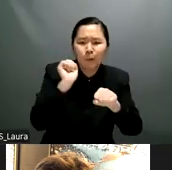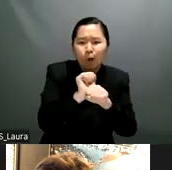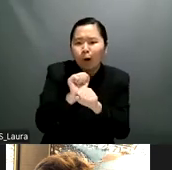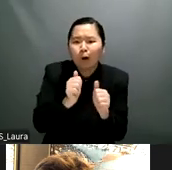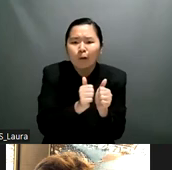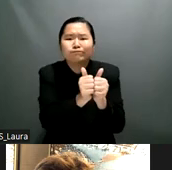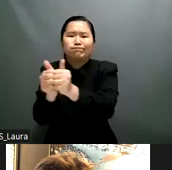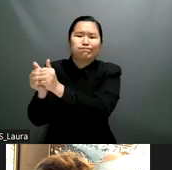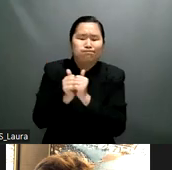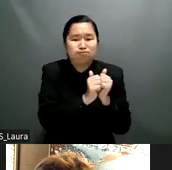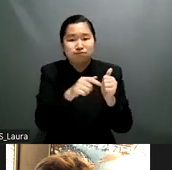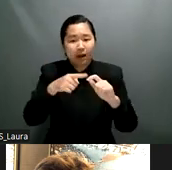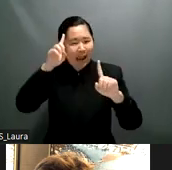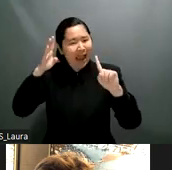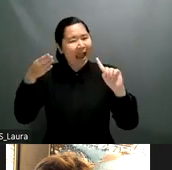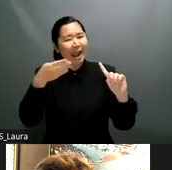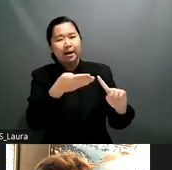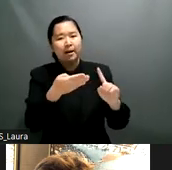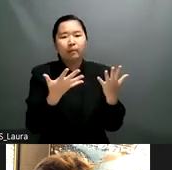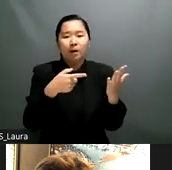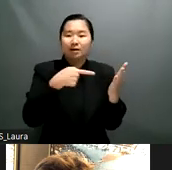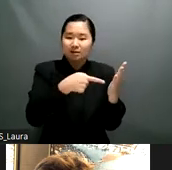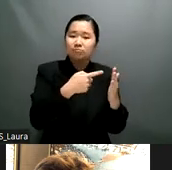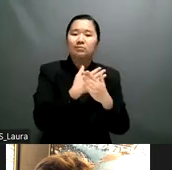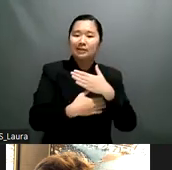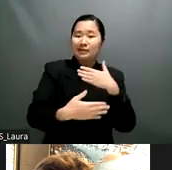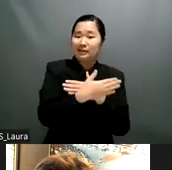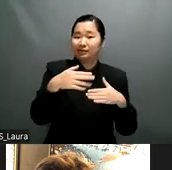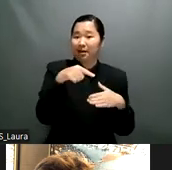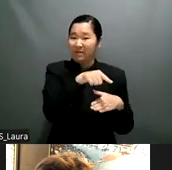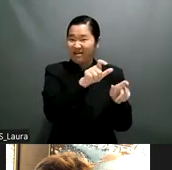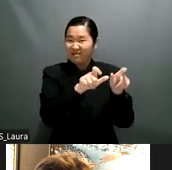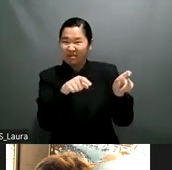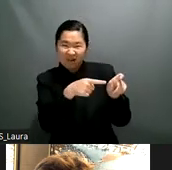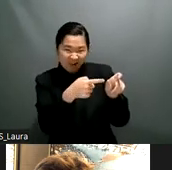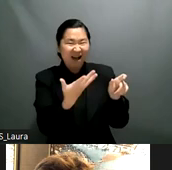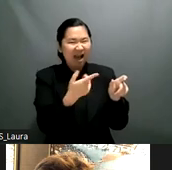the president's european disability forum and like i said earlier since 2007 he has been the european